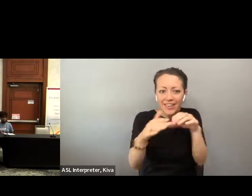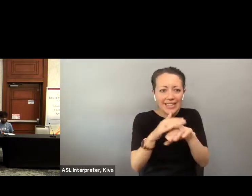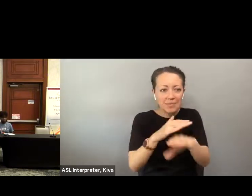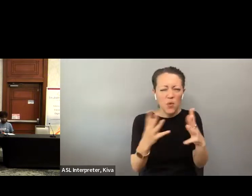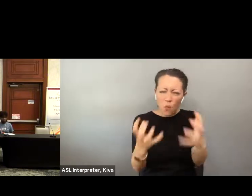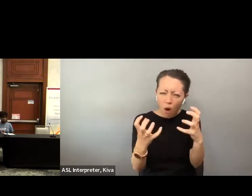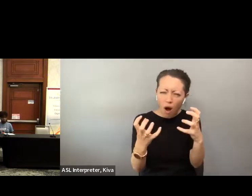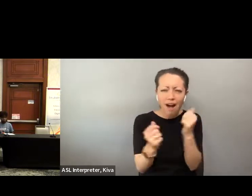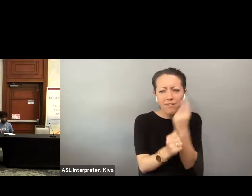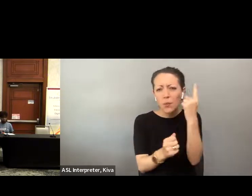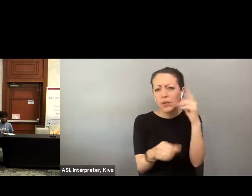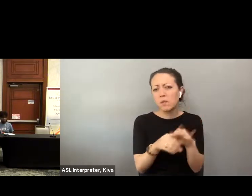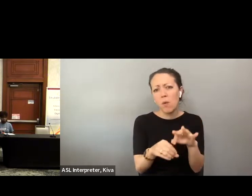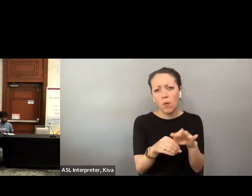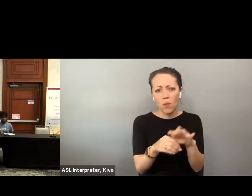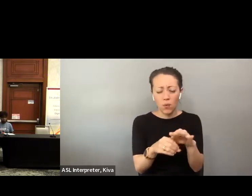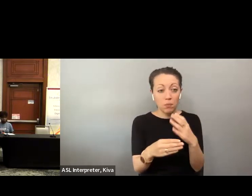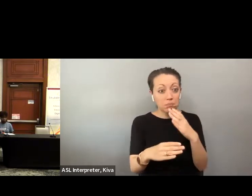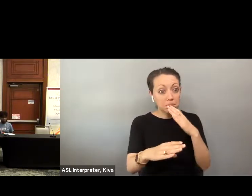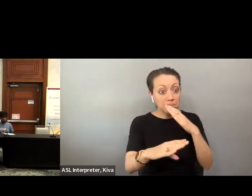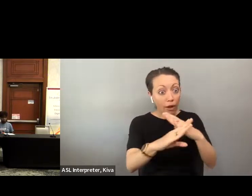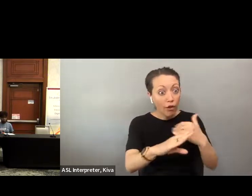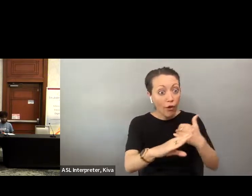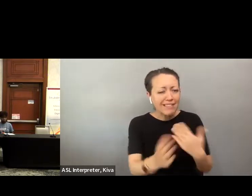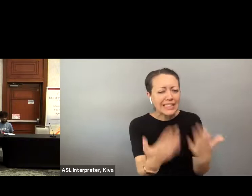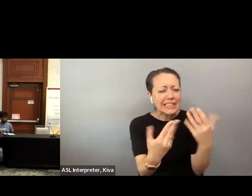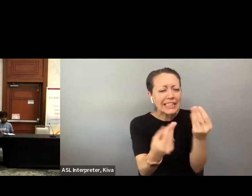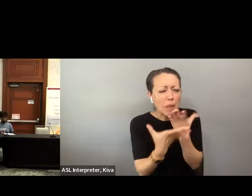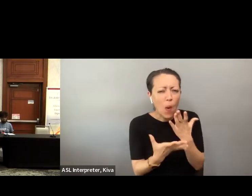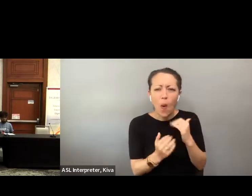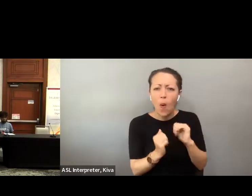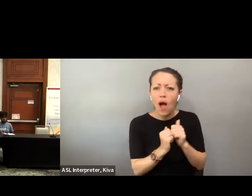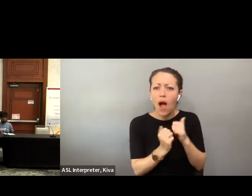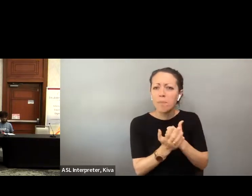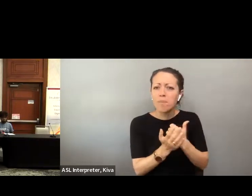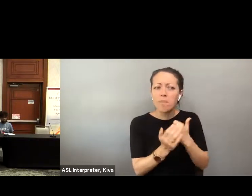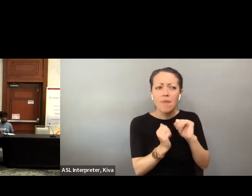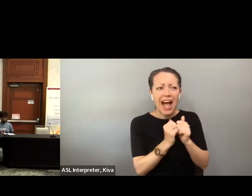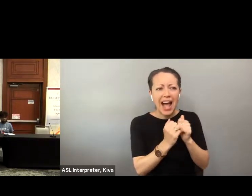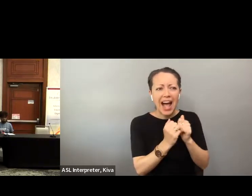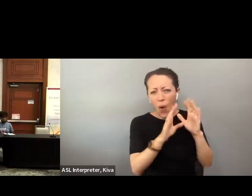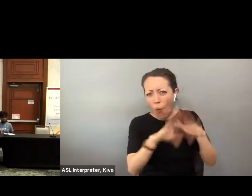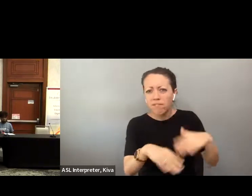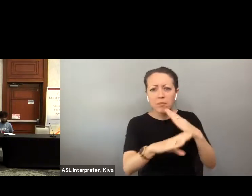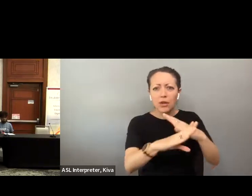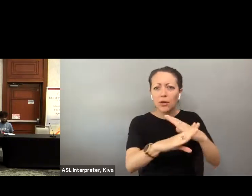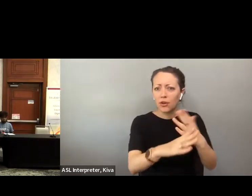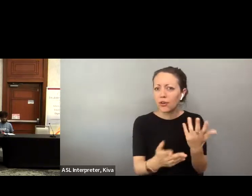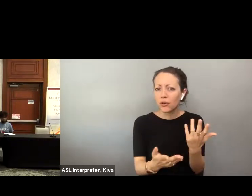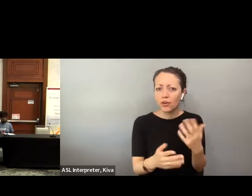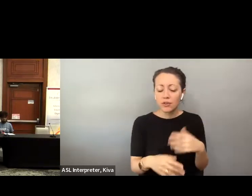No. We we want people to vote, We want to remove those barriers wherever we possibly can. systems and now we want people to vote and we want to remove